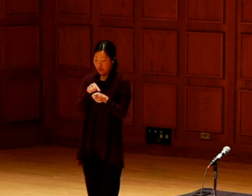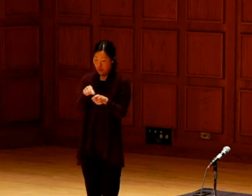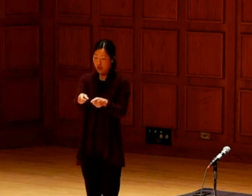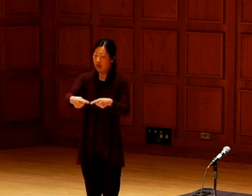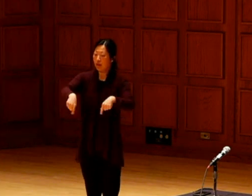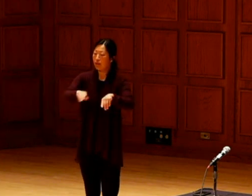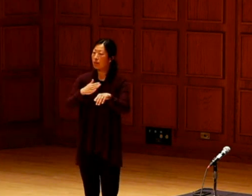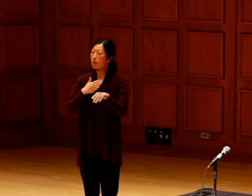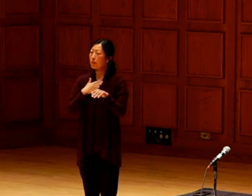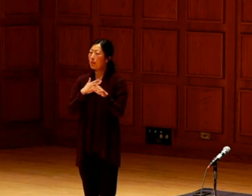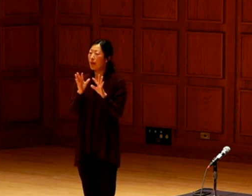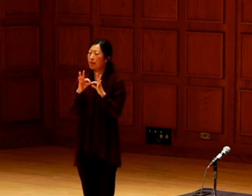That's how these seeds are my relatives.